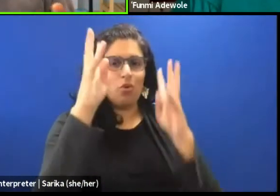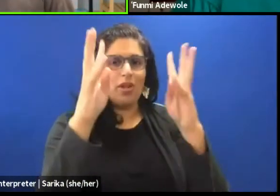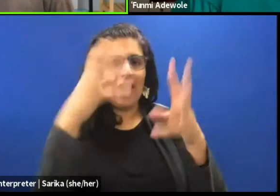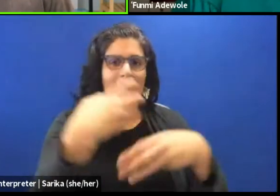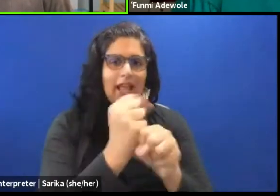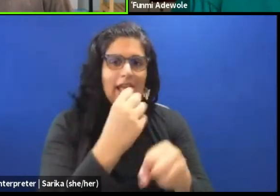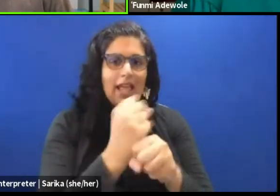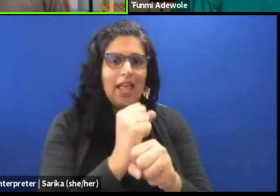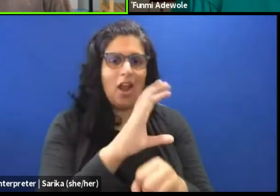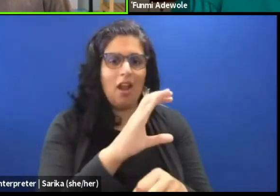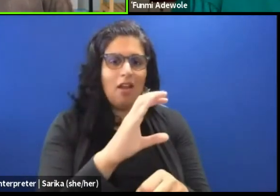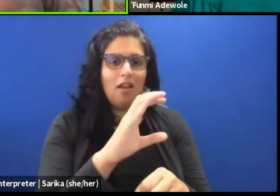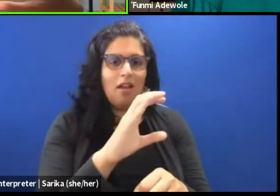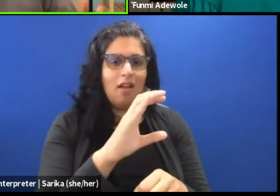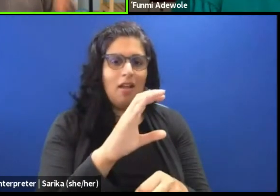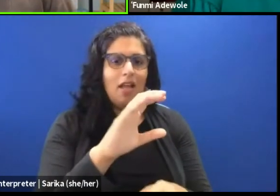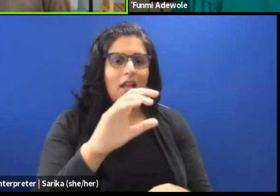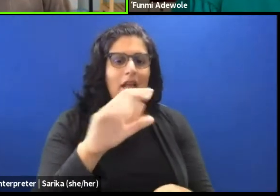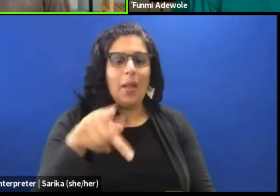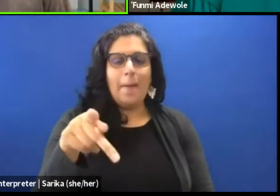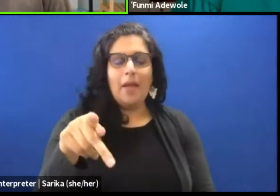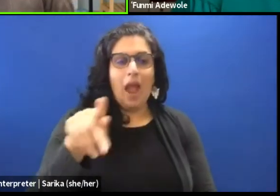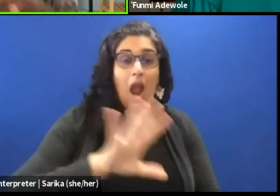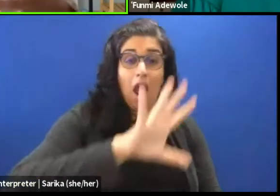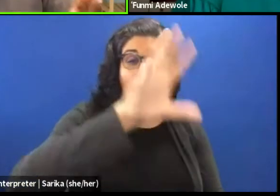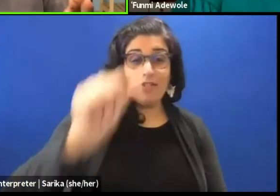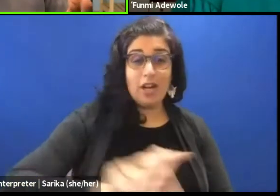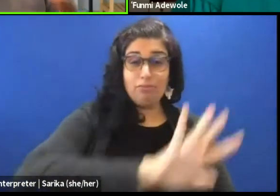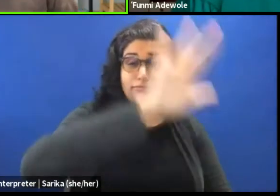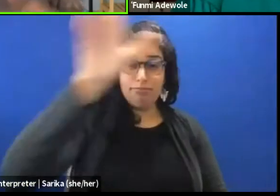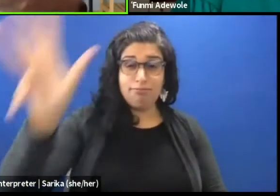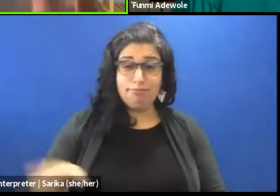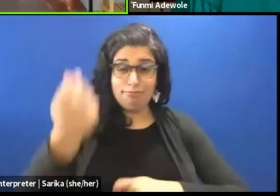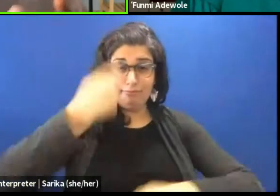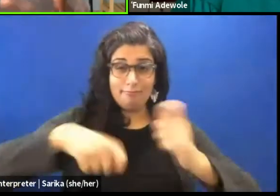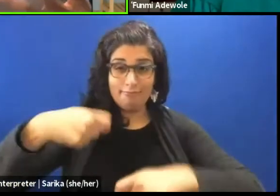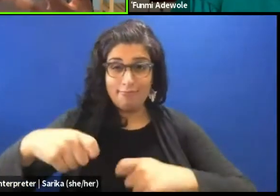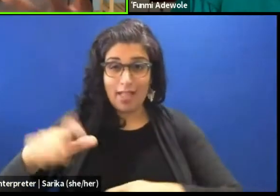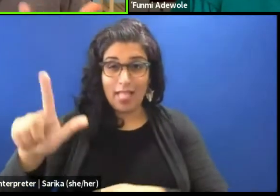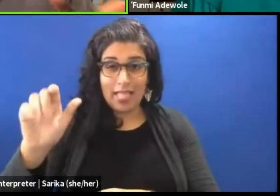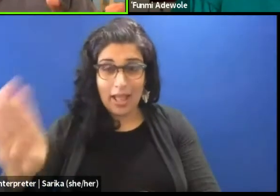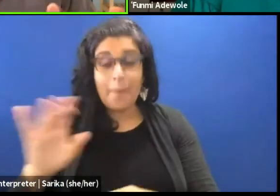you know Pan-African Creative Exchange dramaturgical lab. I do know that, but what's your,